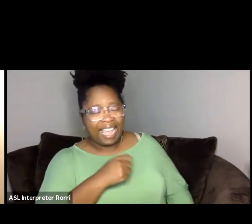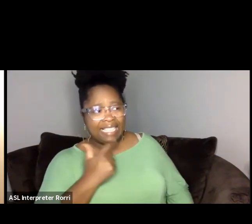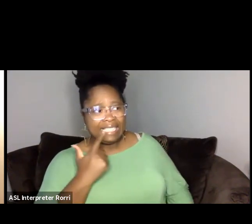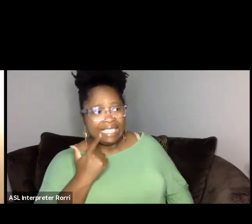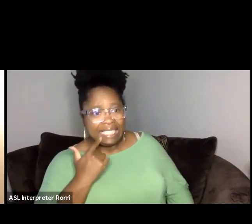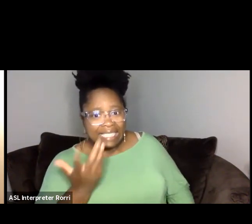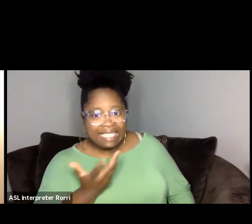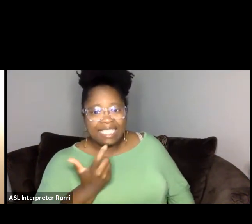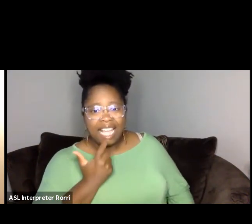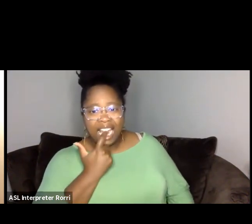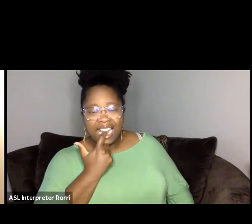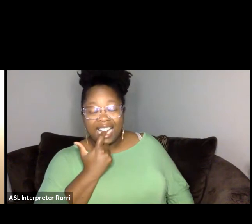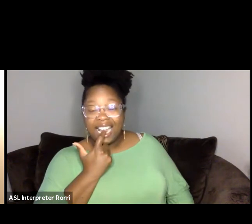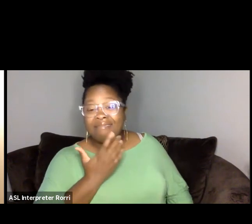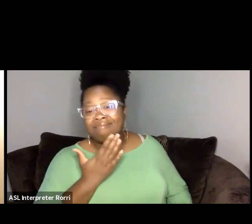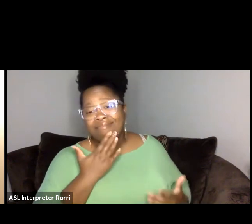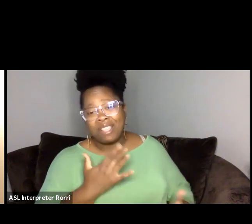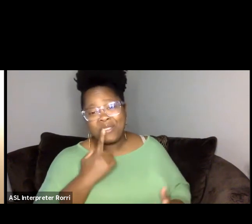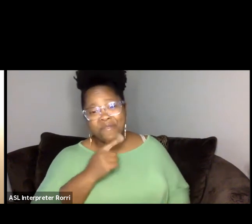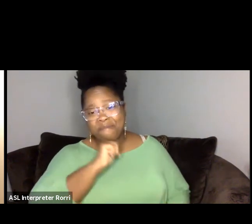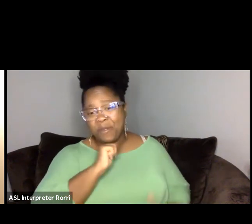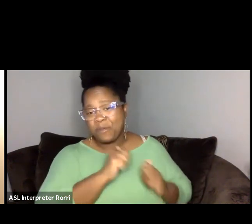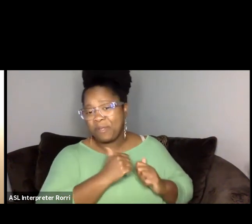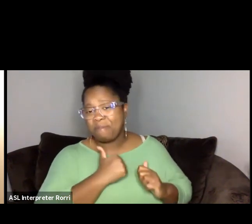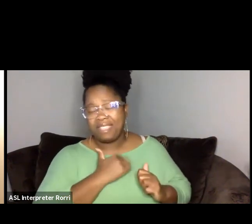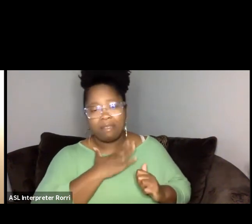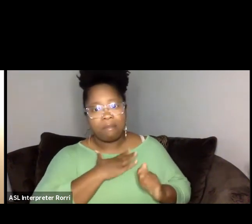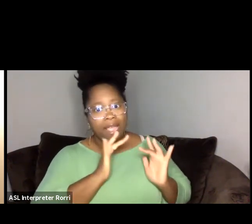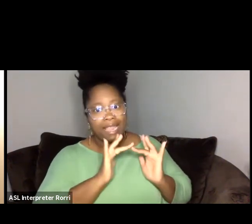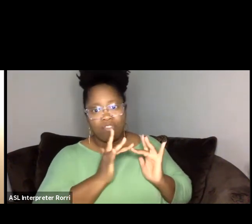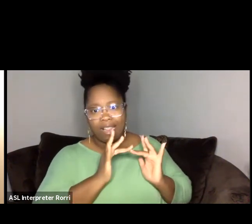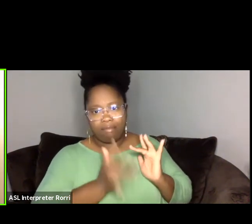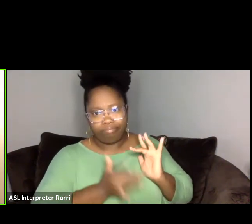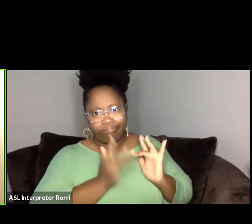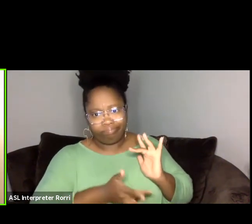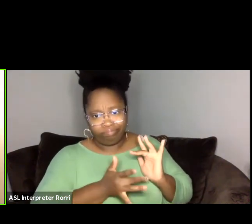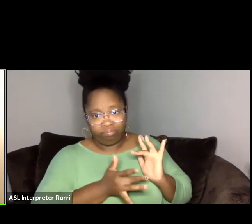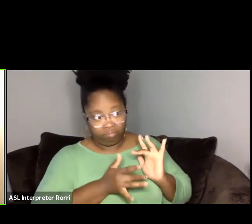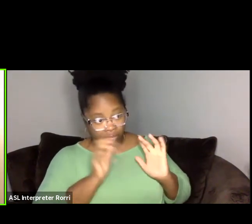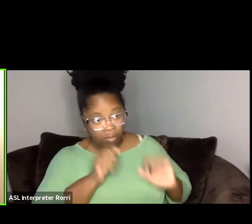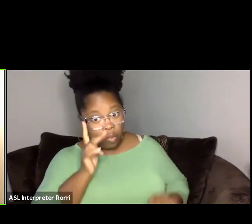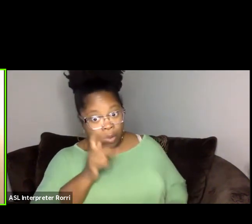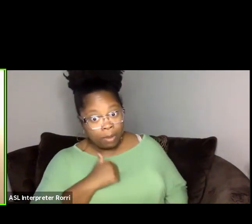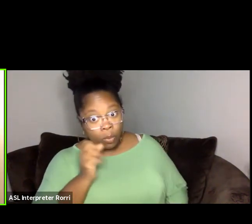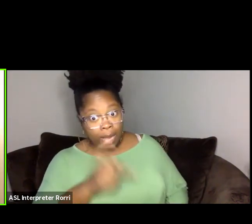Thank you for bearing with me through the internet difficulties. Can you hear me okay? Yes, I can hear you great, thank you.